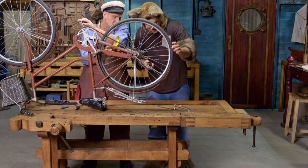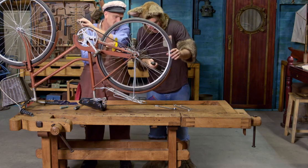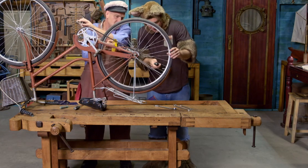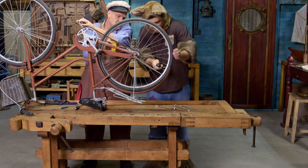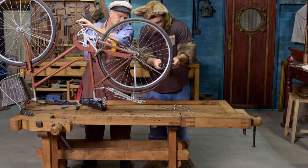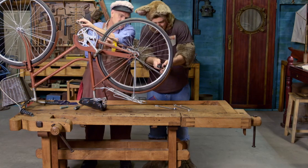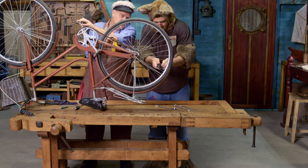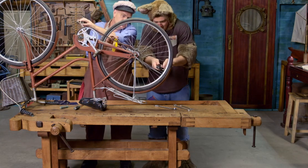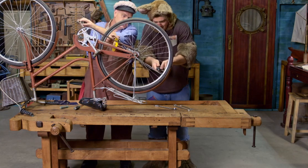Oh, there it is.